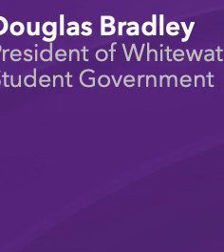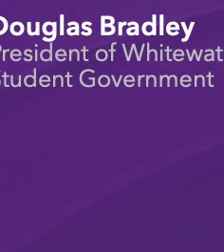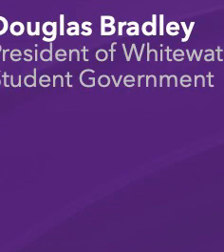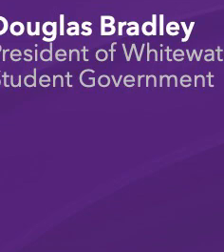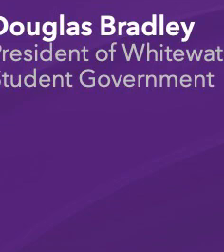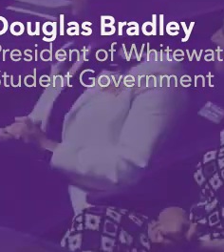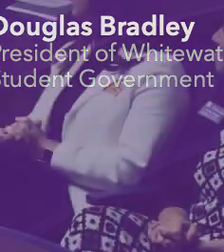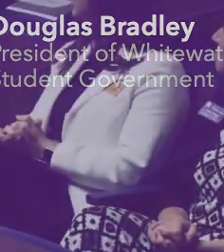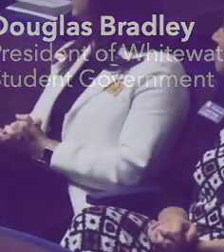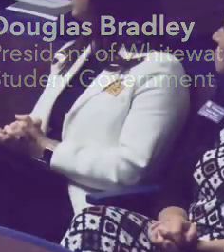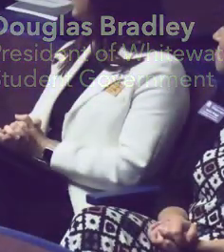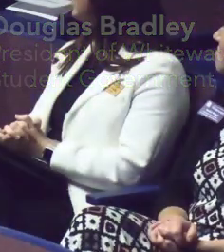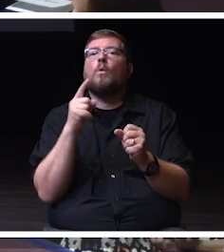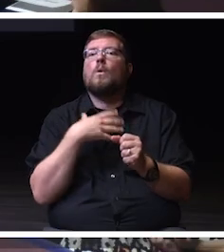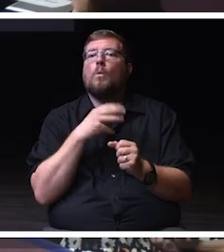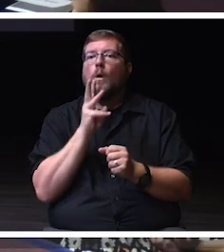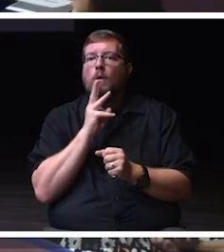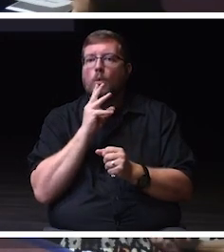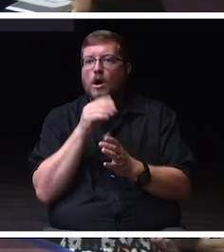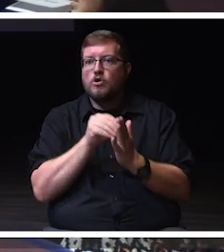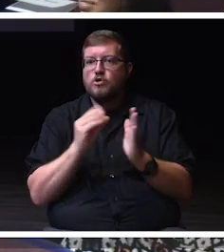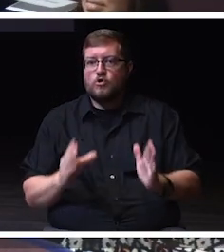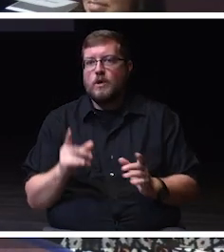Student Government.